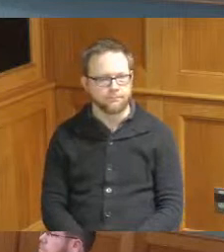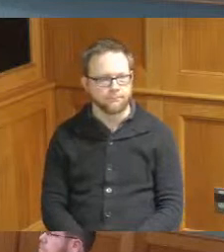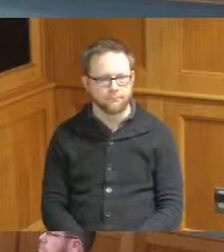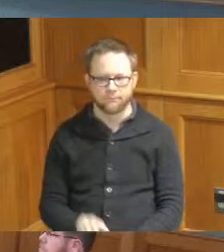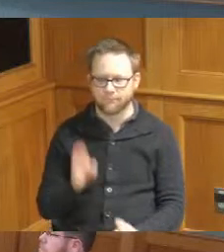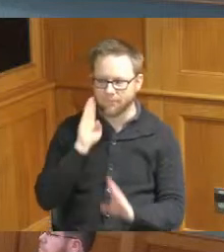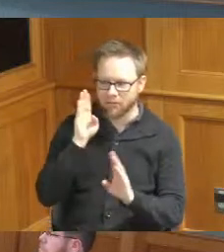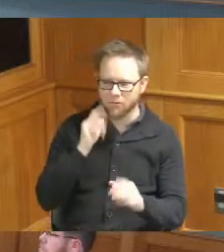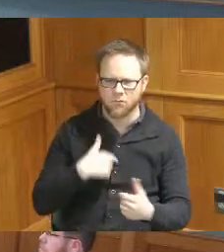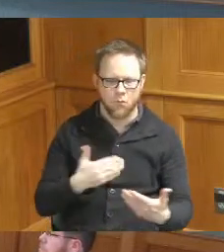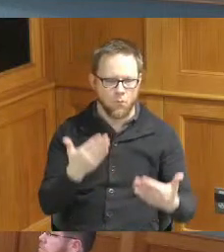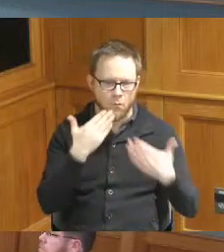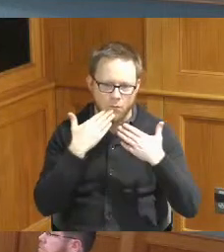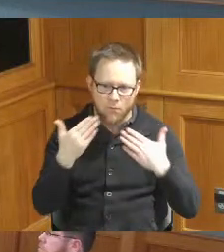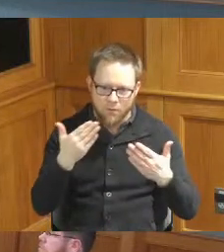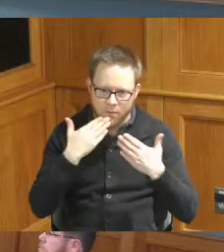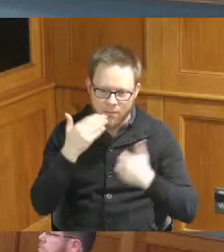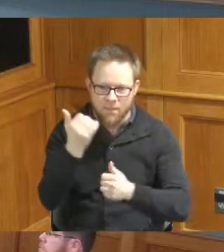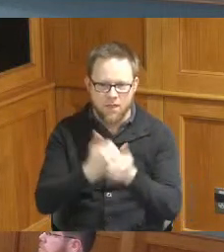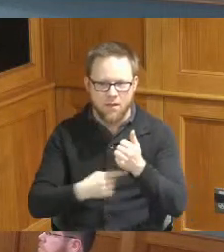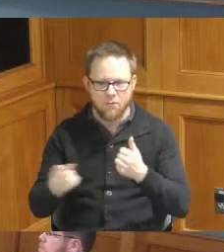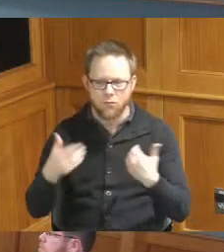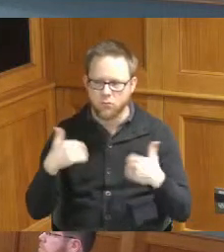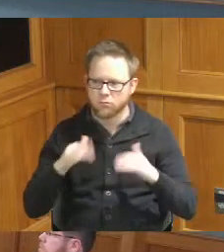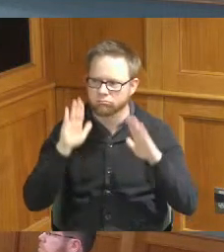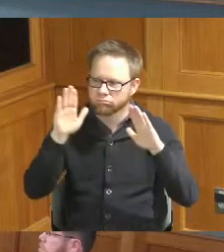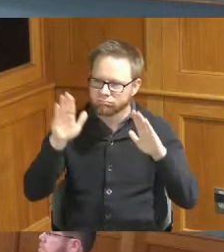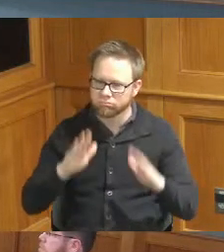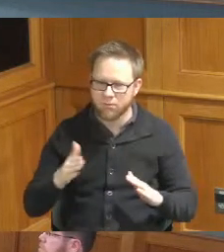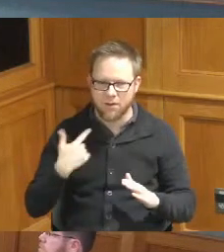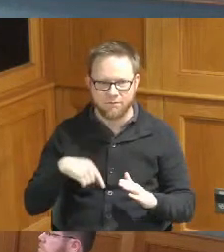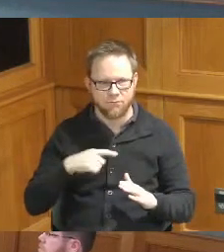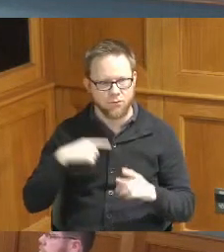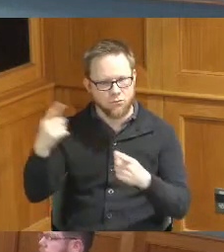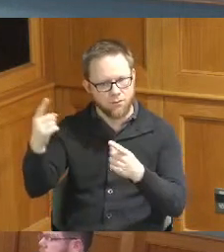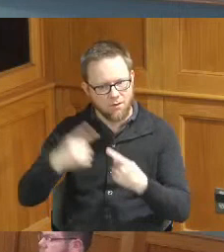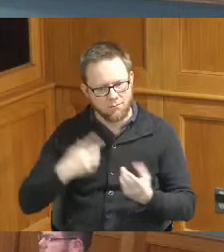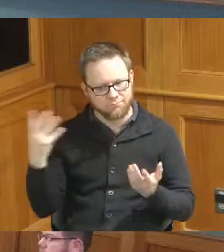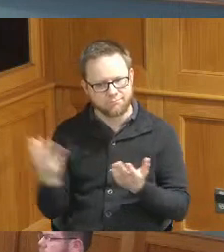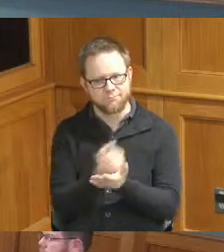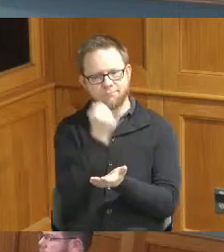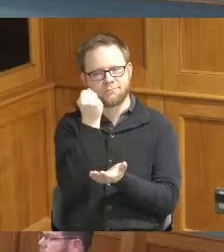I want to thank everyone this is so great for us to be here and get this opportunity Cincinnati